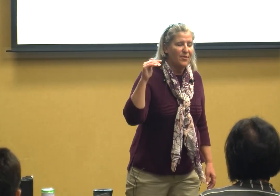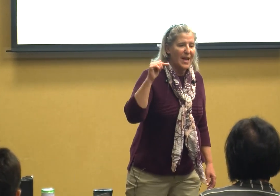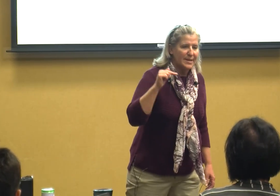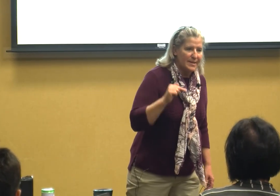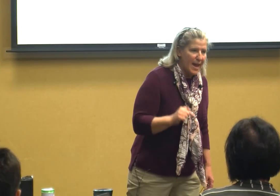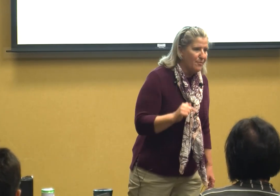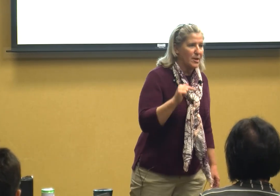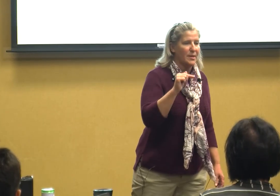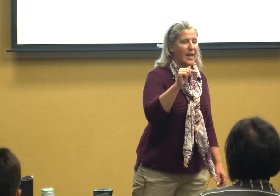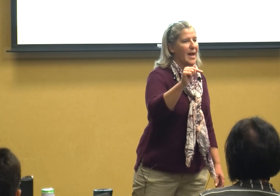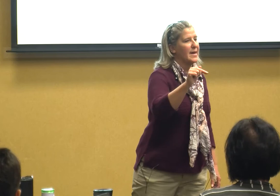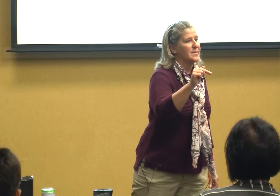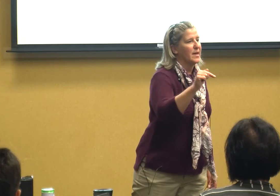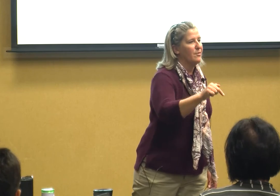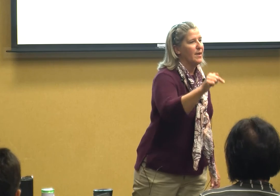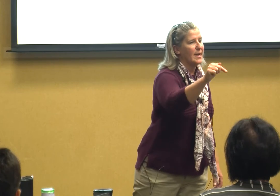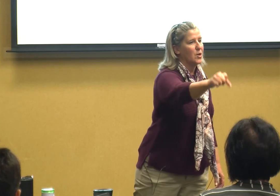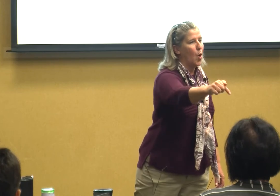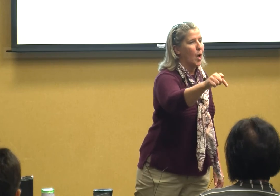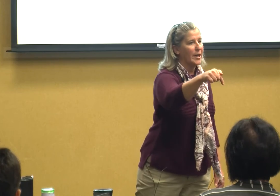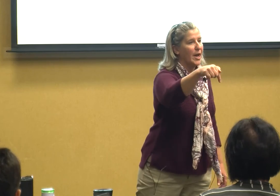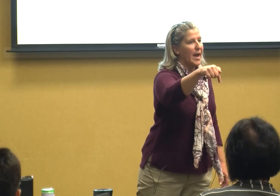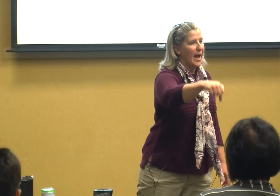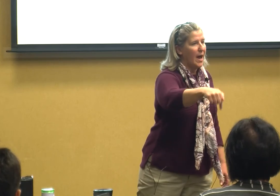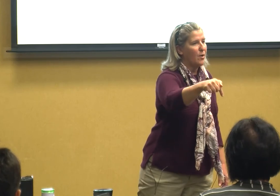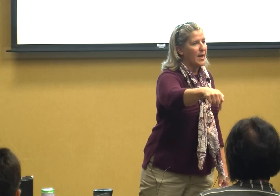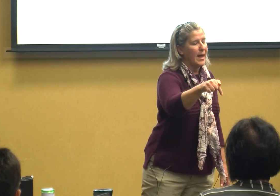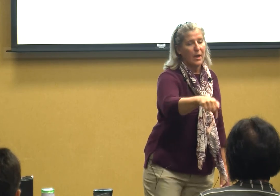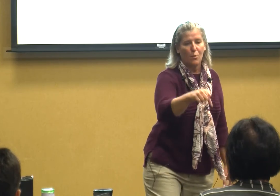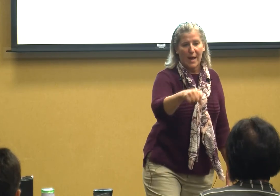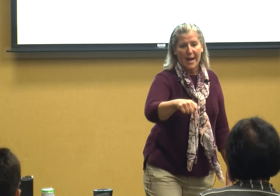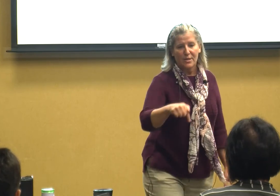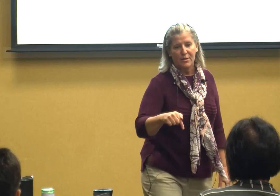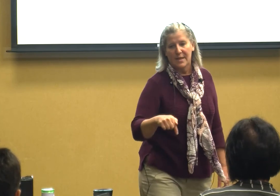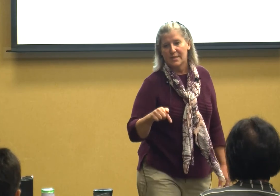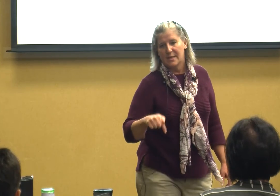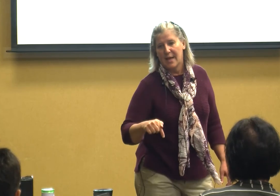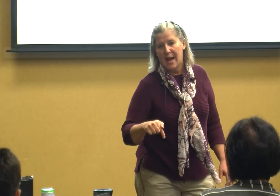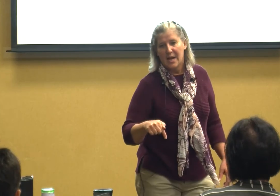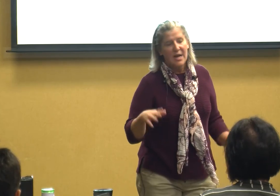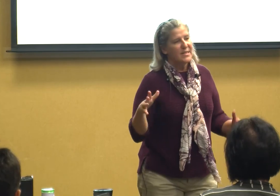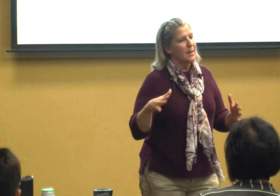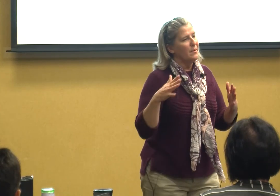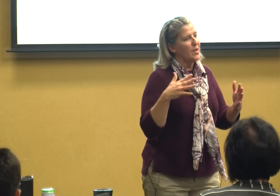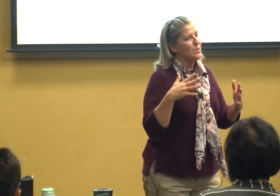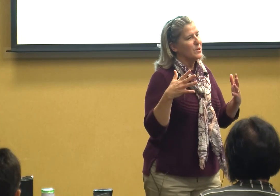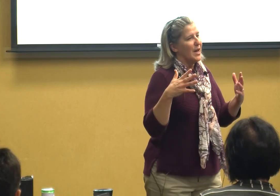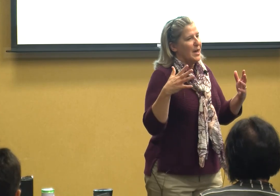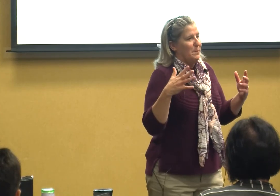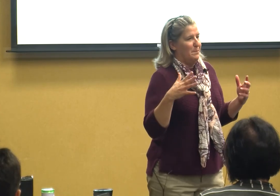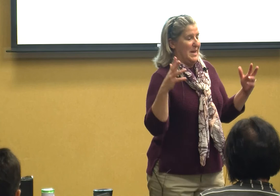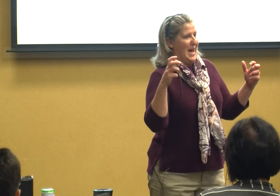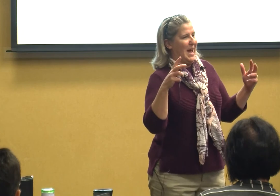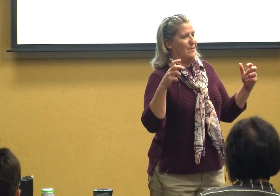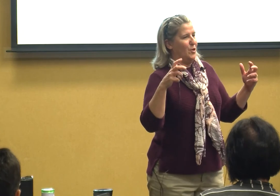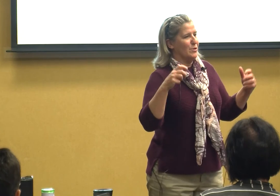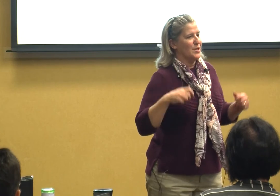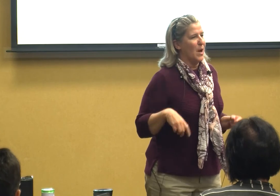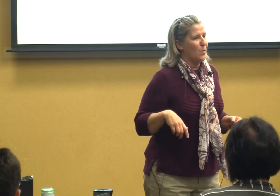that definitely has an effect on how they react to things today some of those behaviors that we